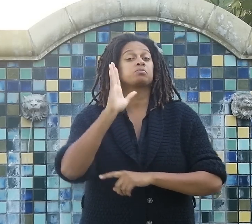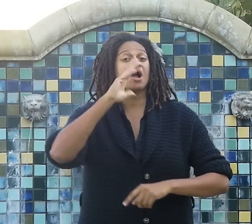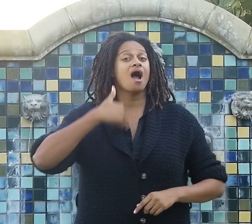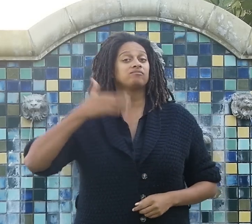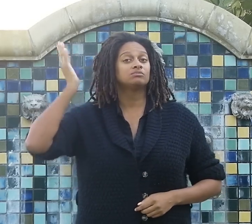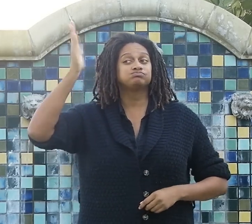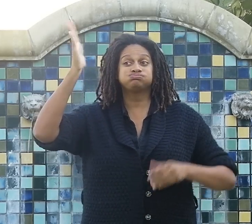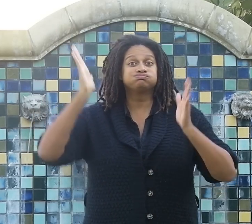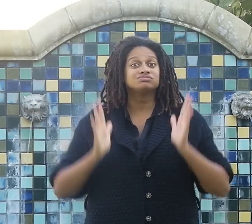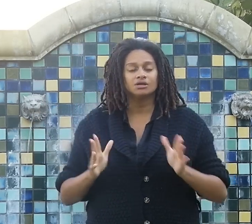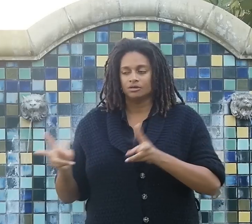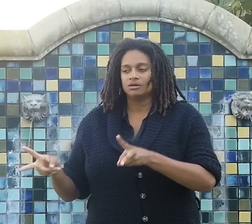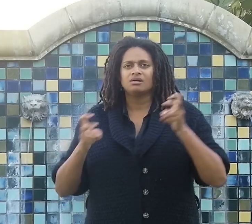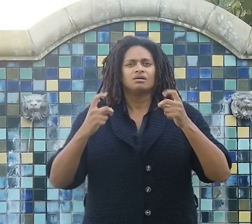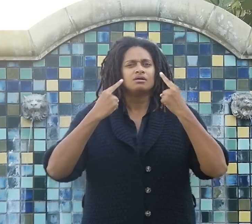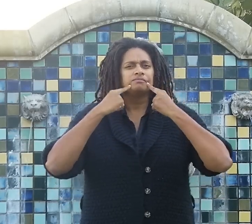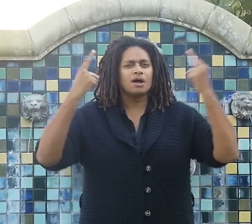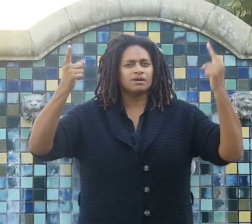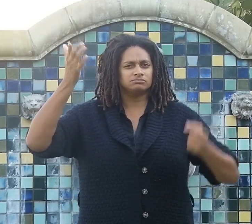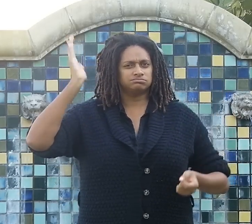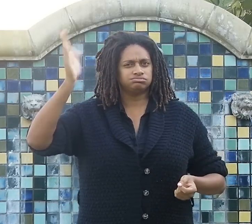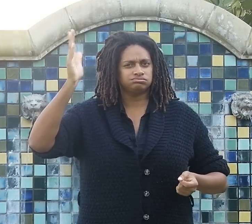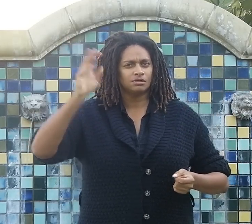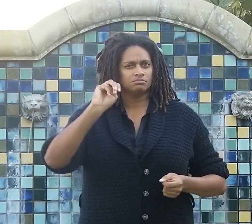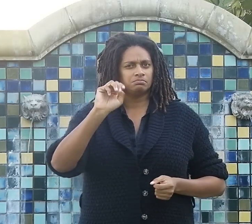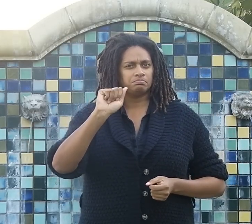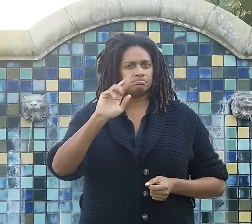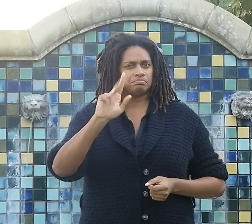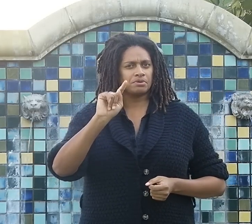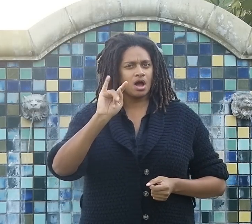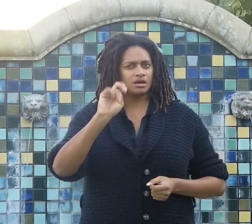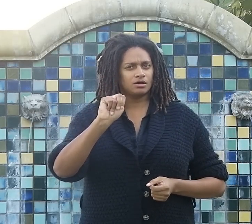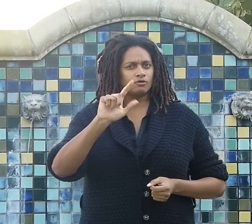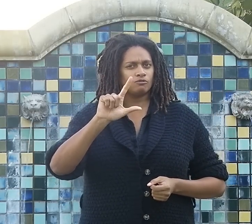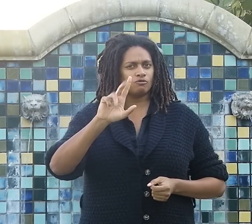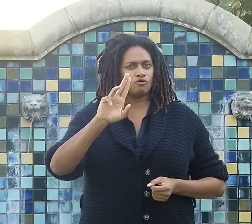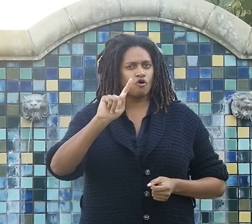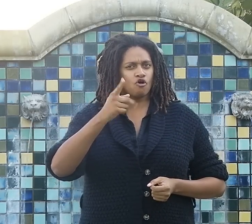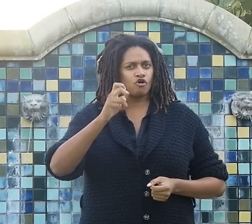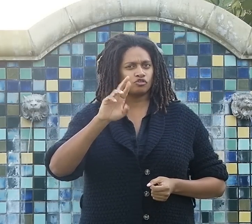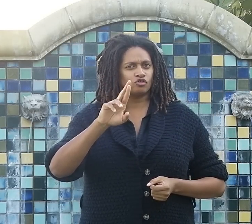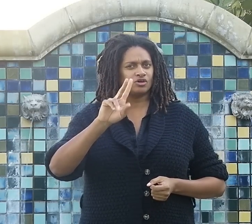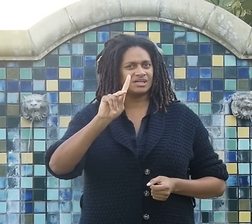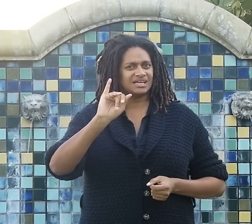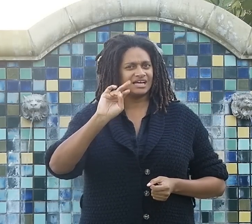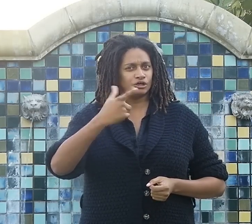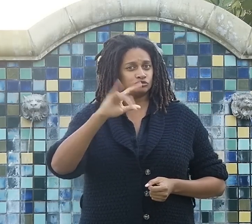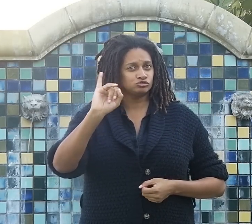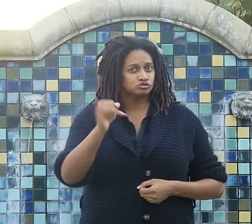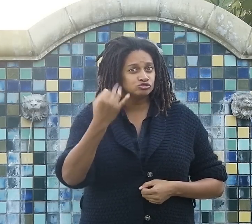We will have presenters who will sign Martin Luther King JR's speech.